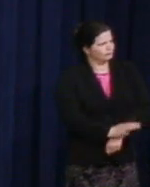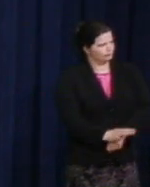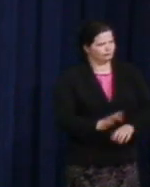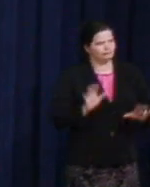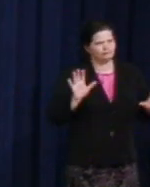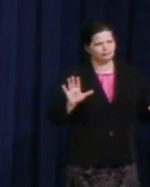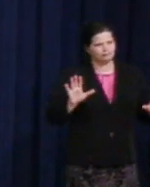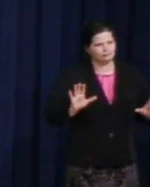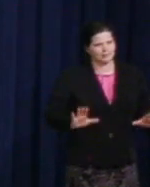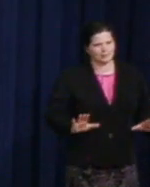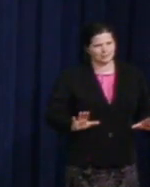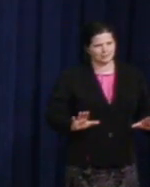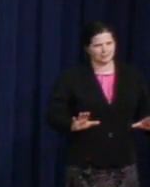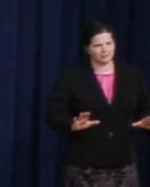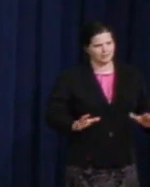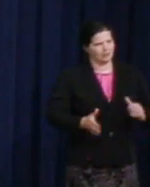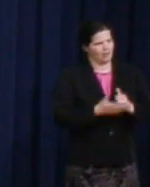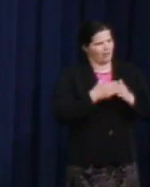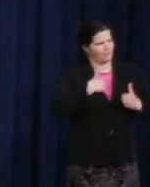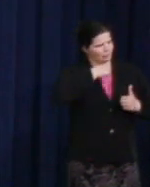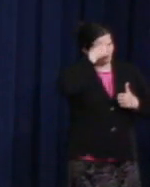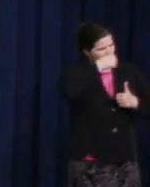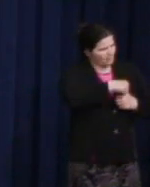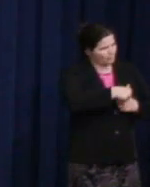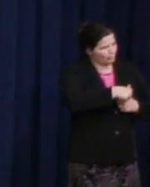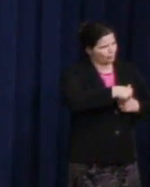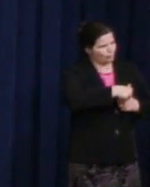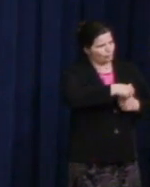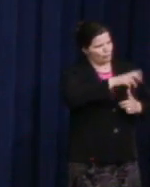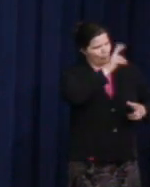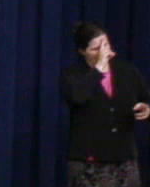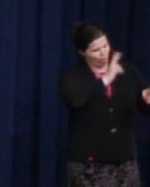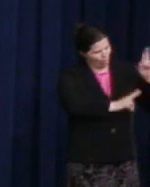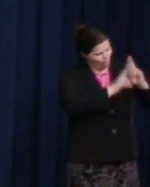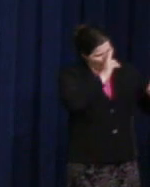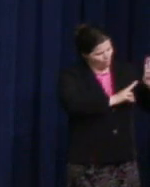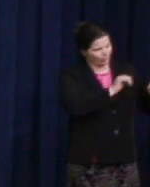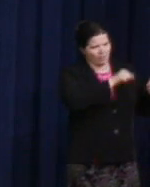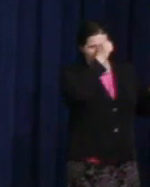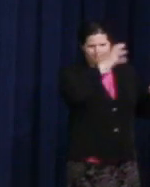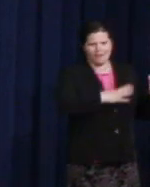we remember, we honor, an unforgettable man, Harvey